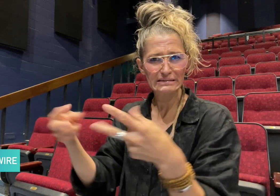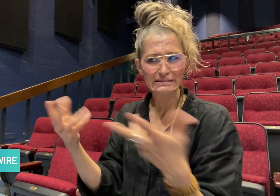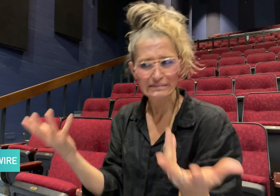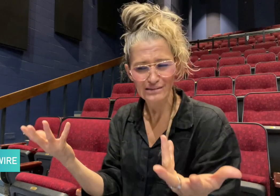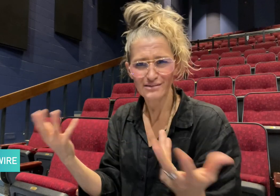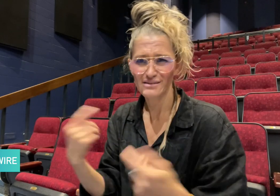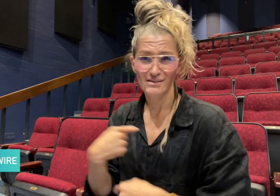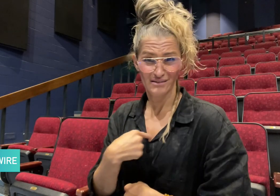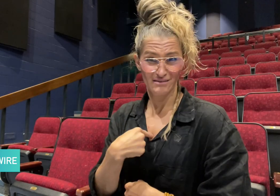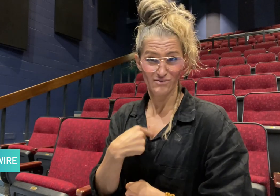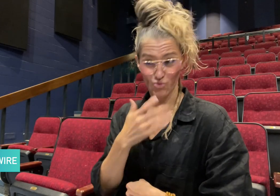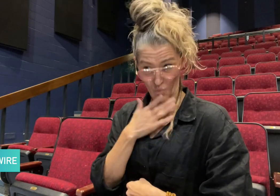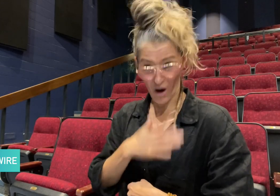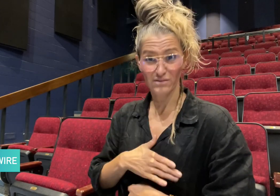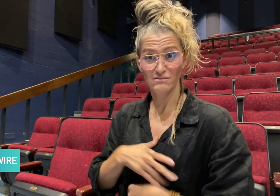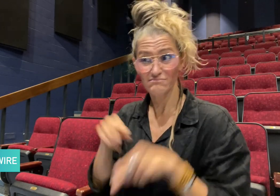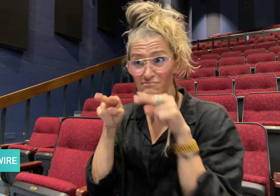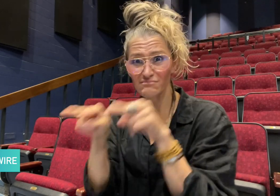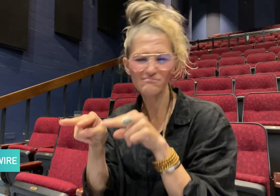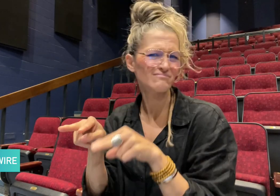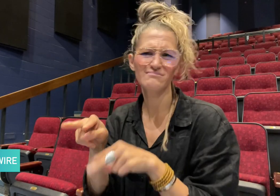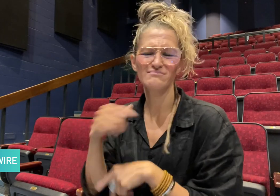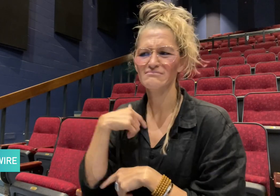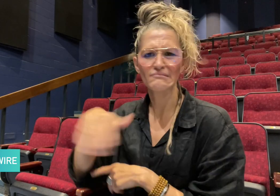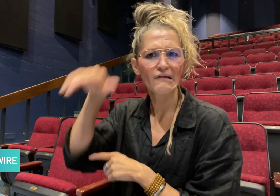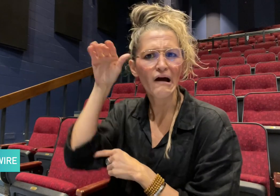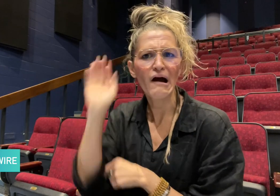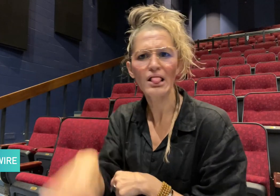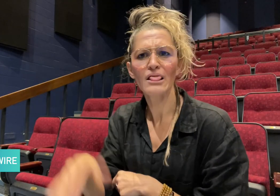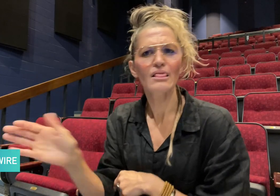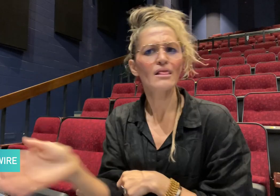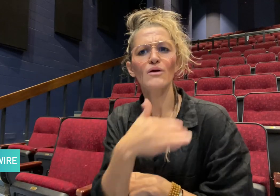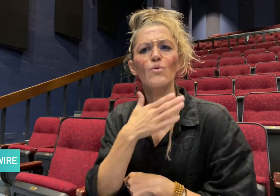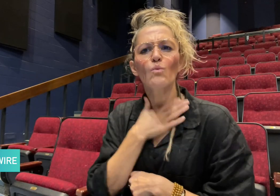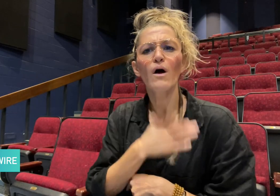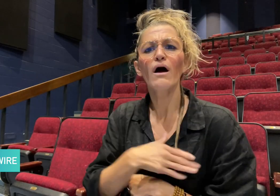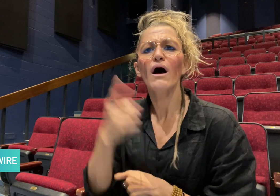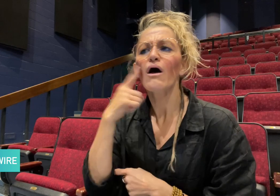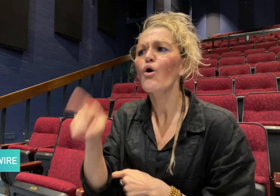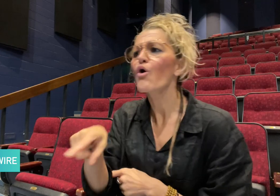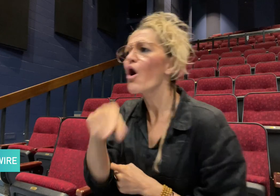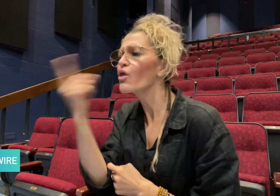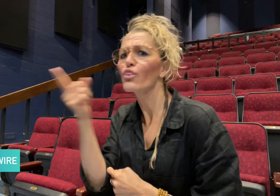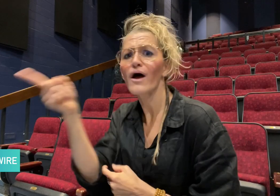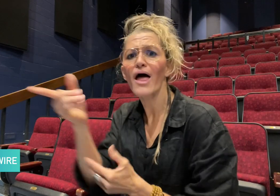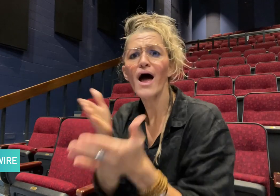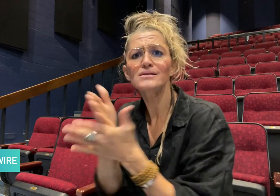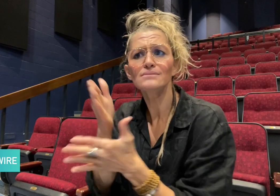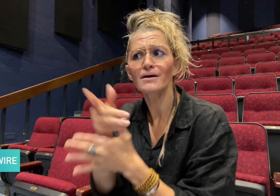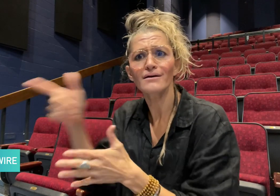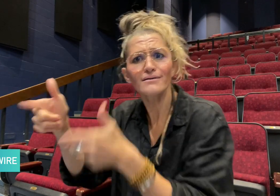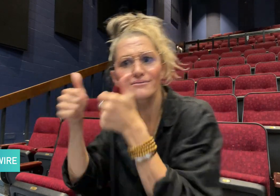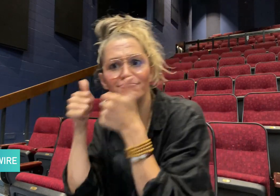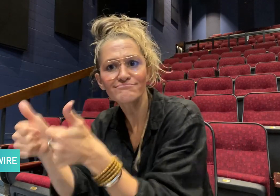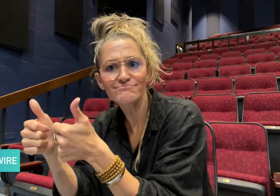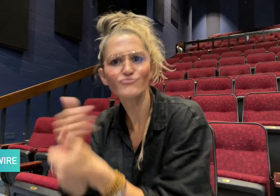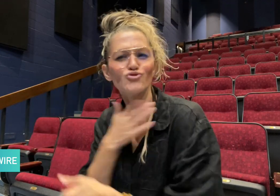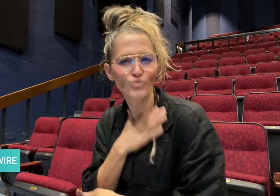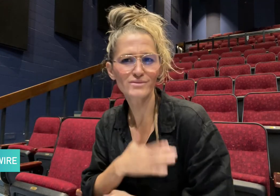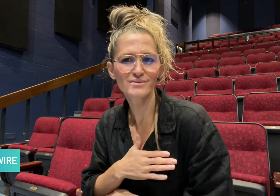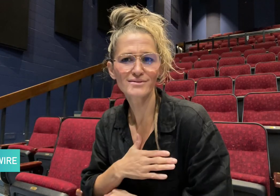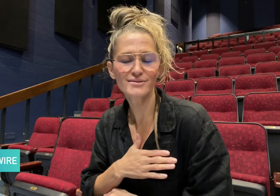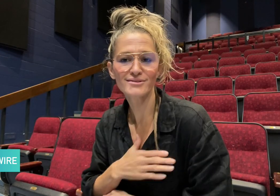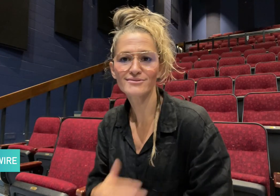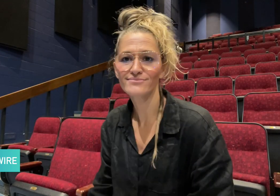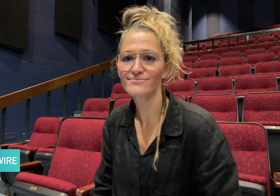and go looking for a more accessible alternative".